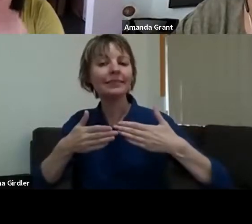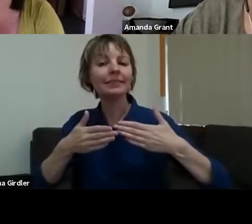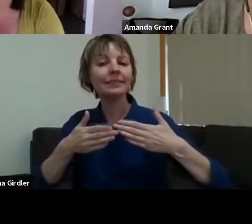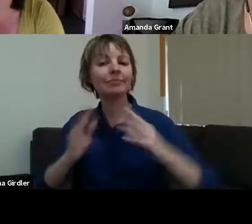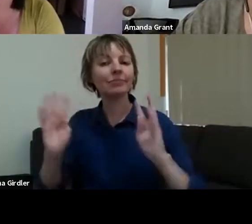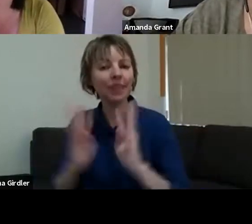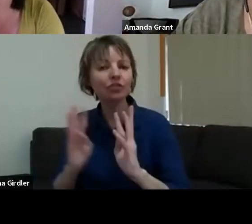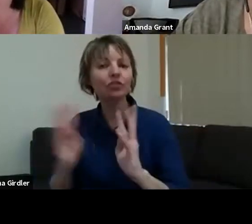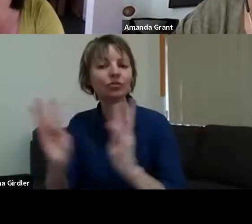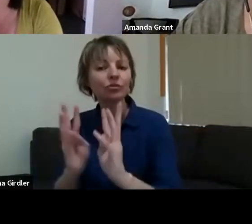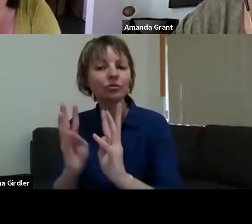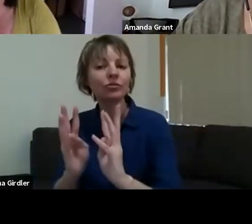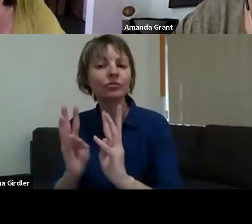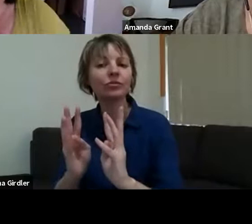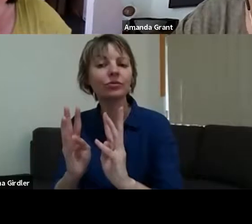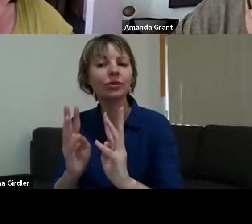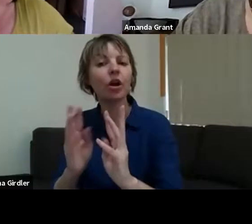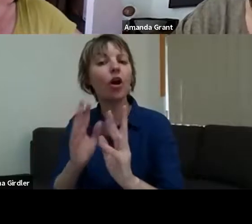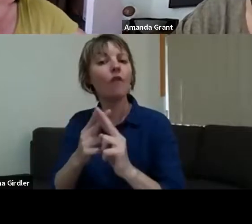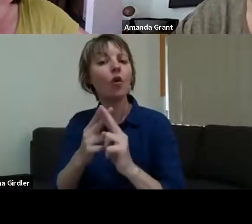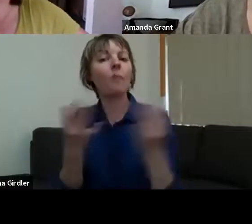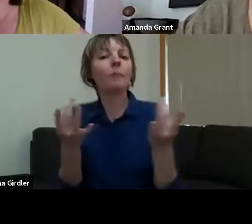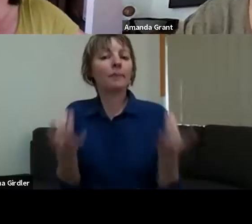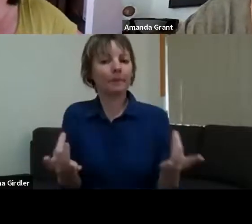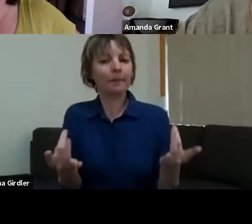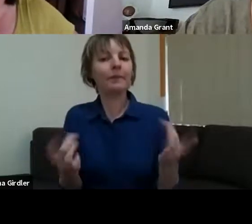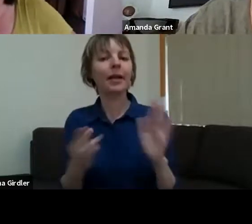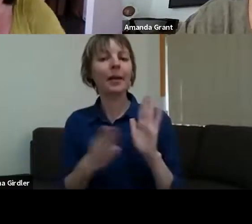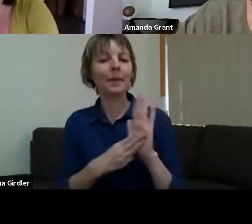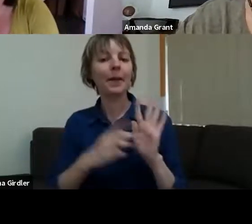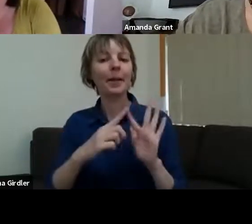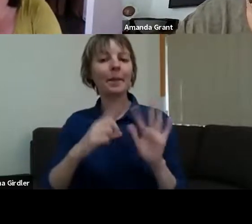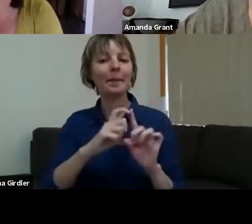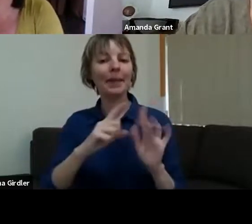call it - meditation... >> AMANDA GRANT: I love how you've got a